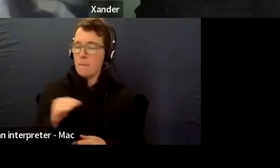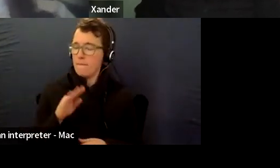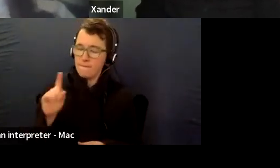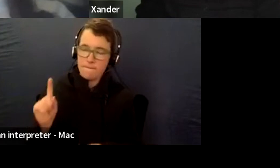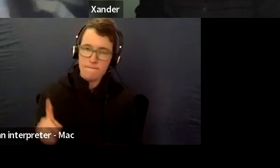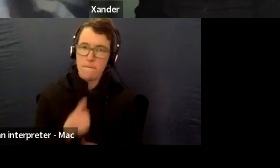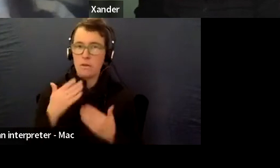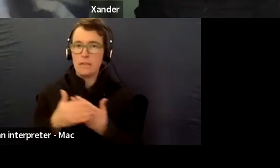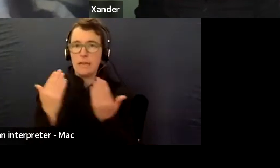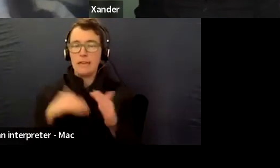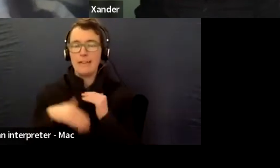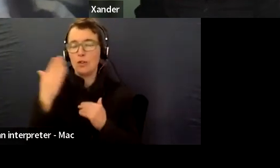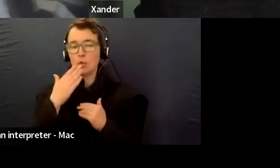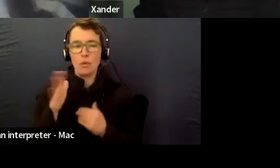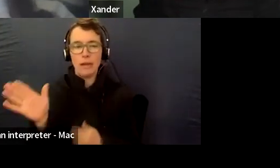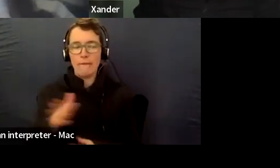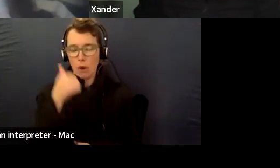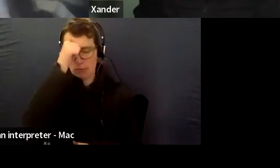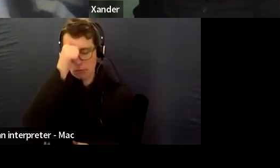The child is set up for success.